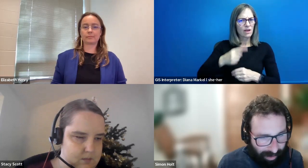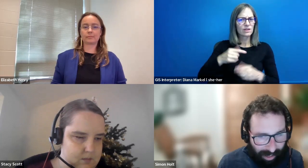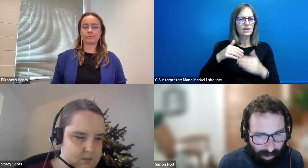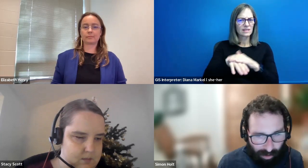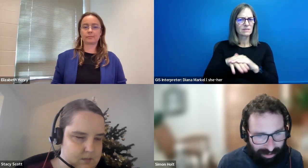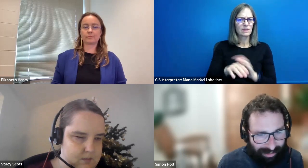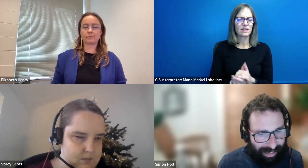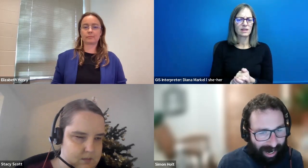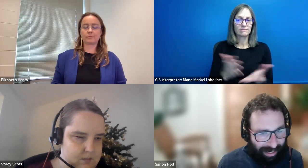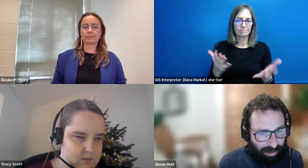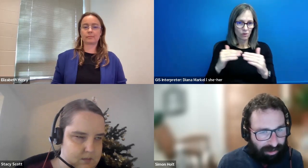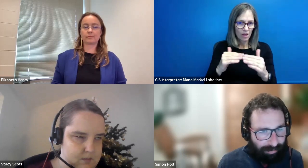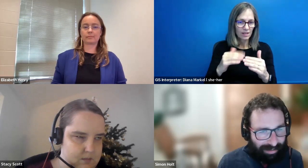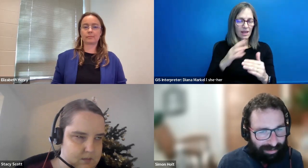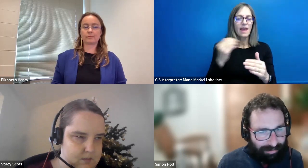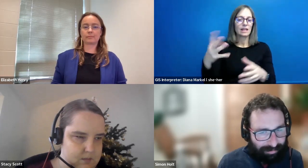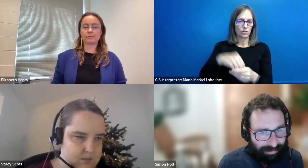Simon Holt: equality, and inclusion matters.